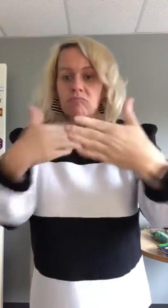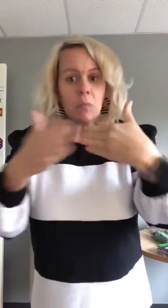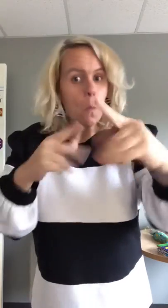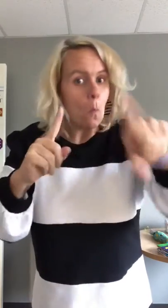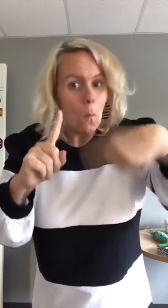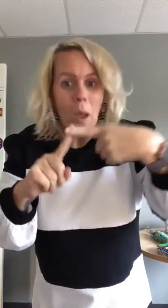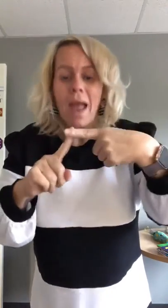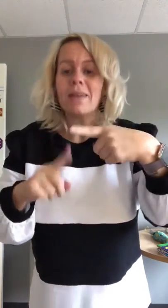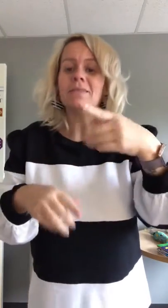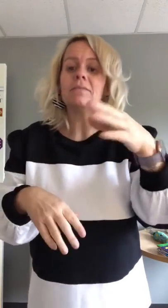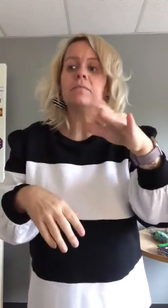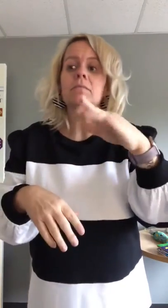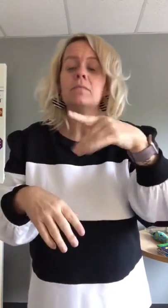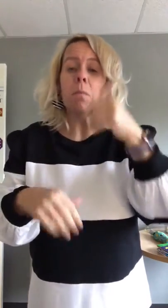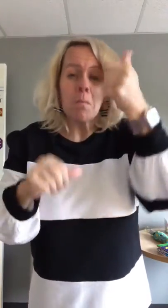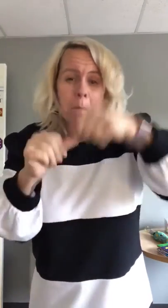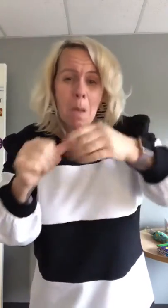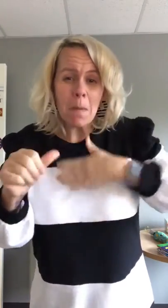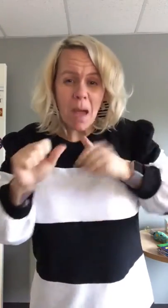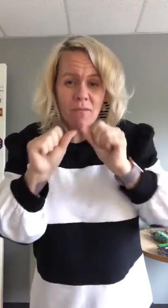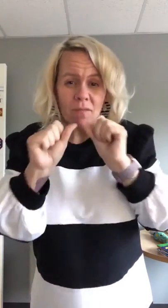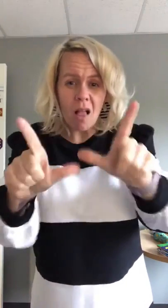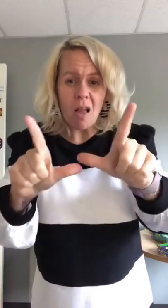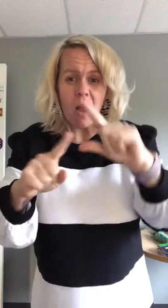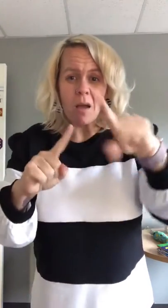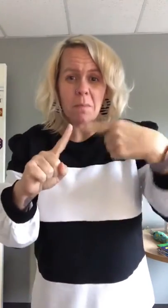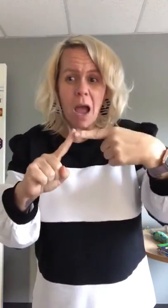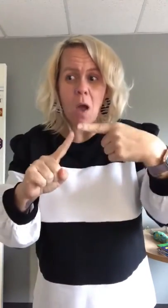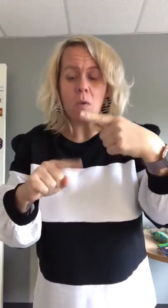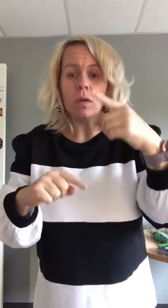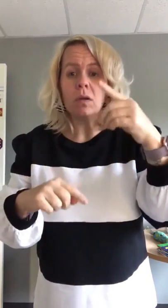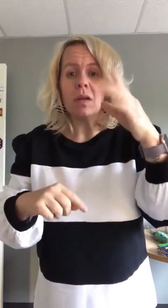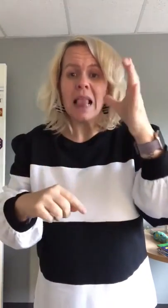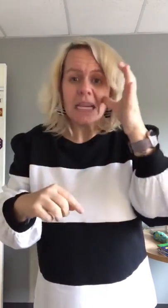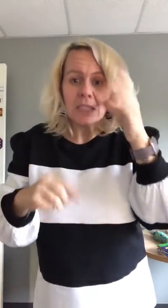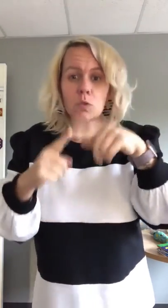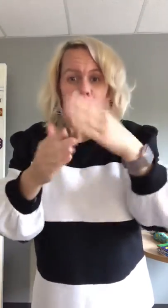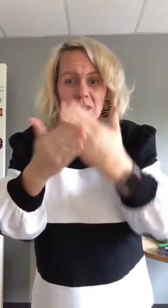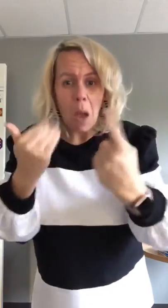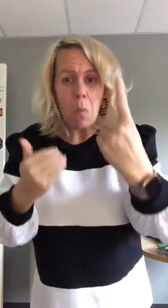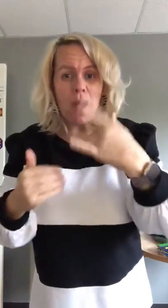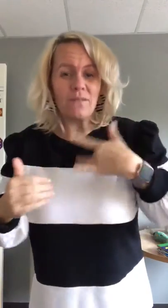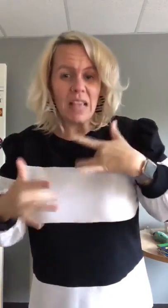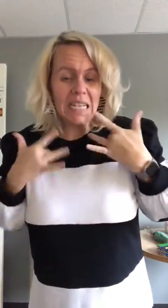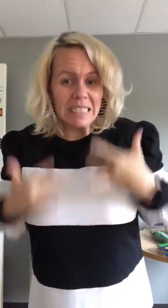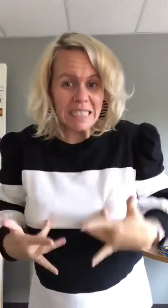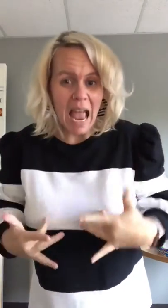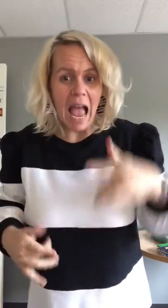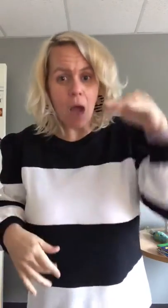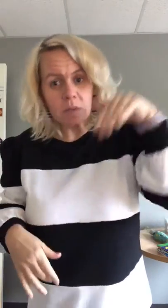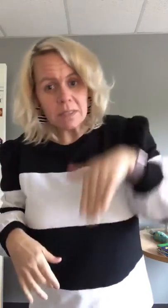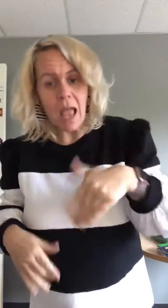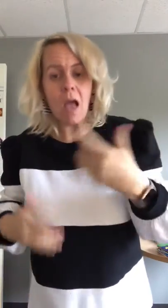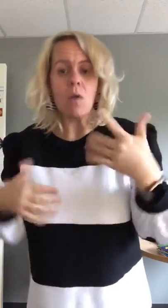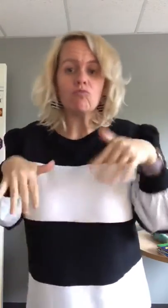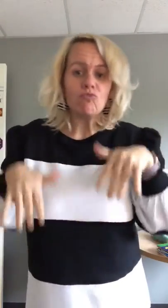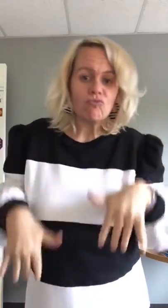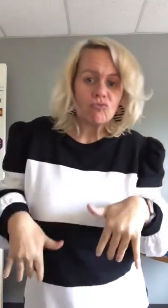it doesn't matter when but do you remember my vlog about listening to someone who is feeling down and depressed?